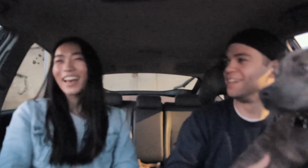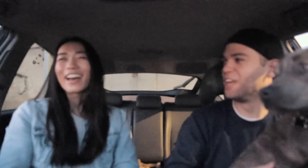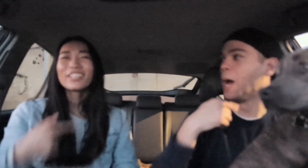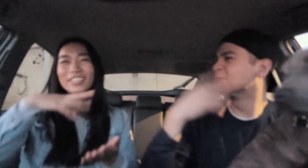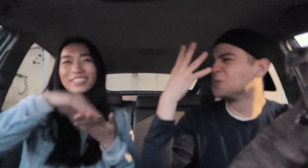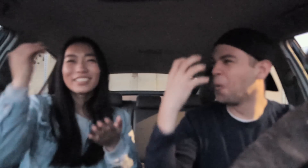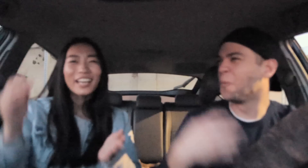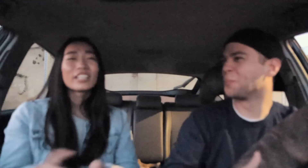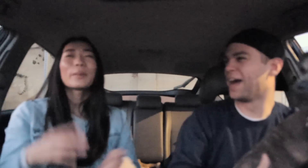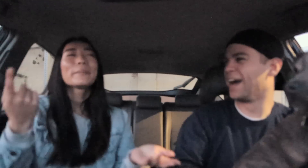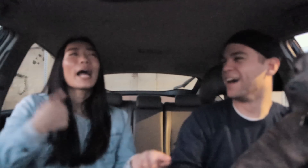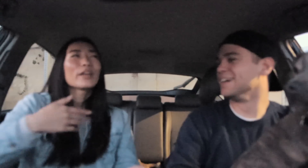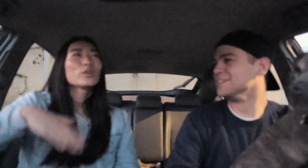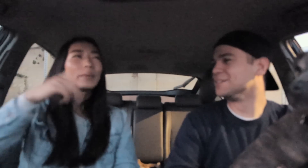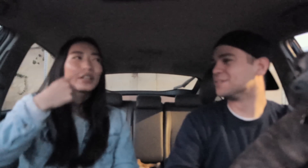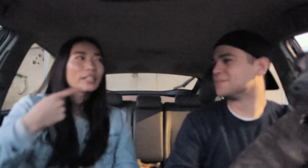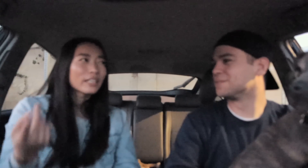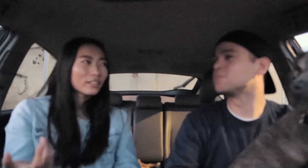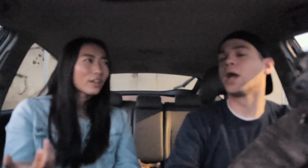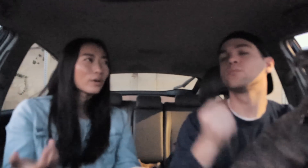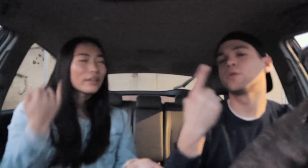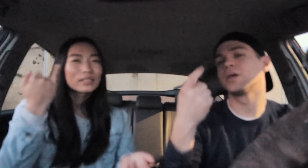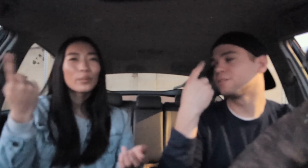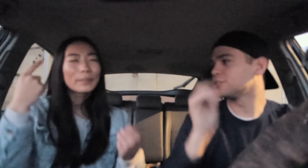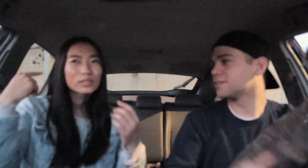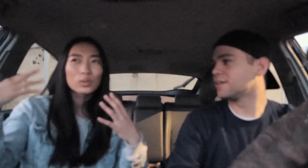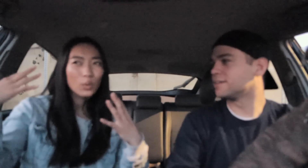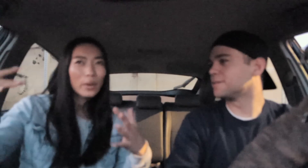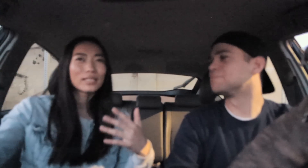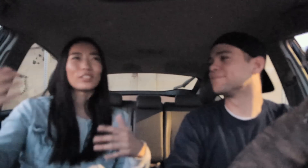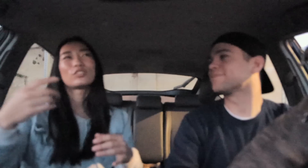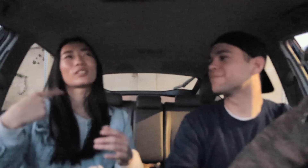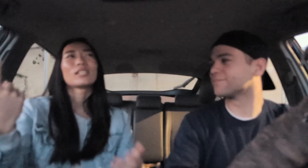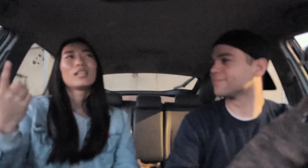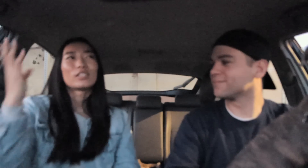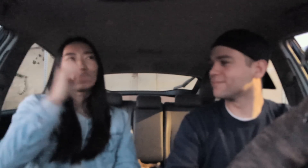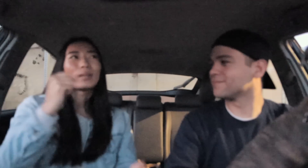yeah, I learned I mean I grew up hearing you know if someone makes noise you just assume